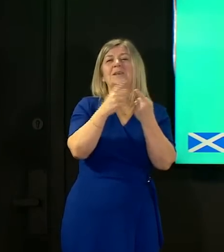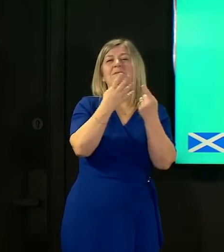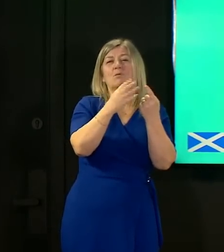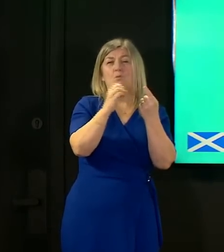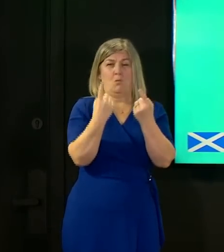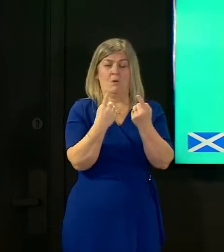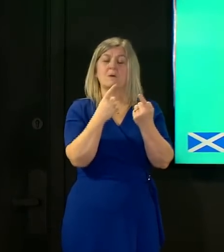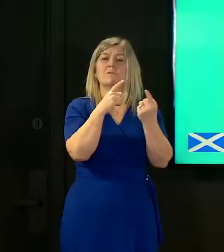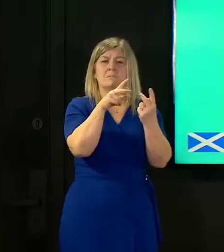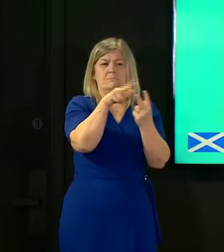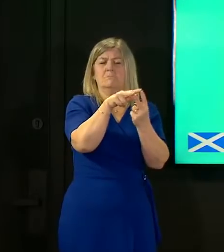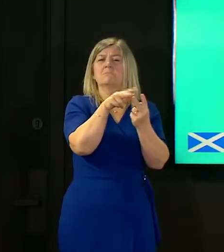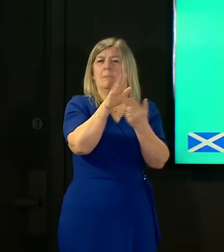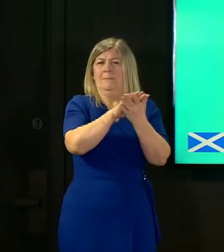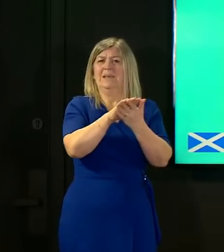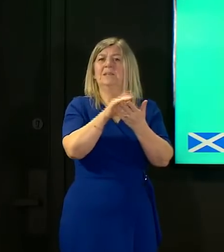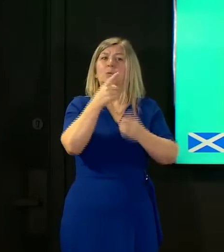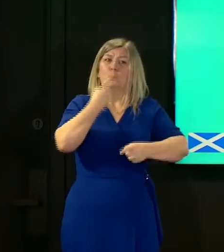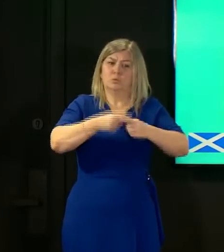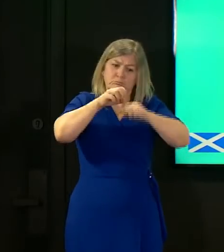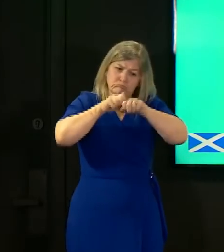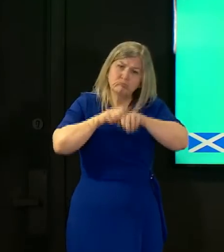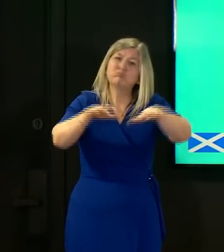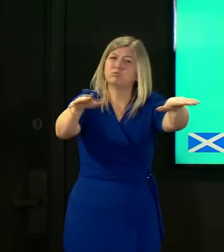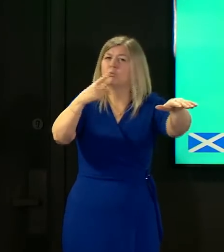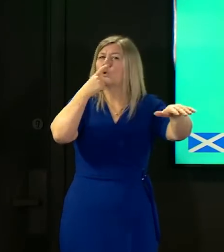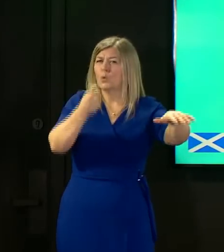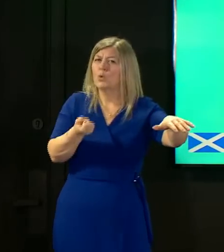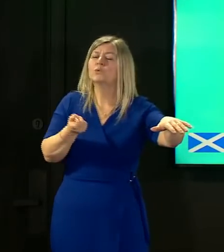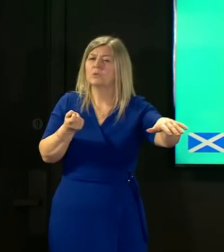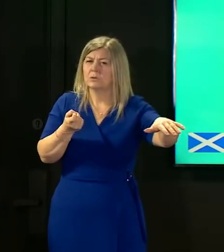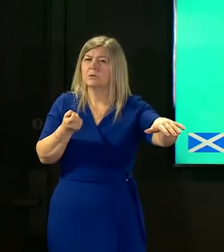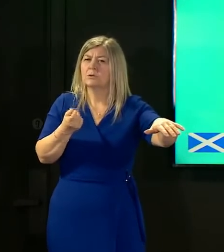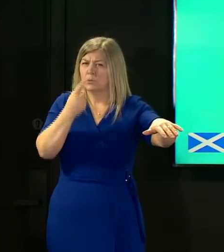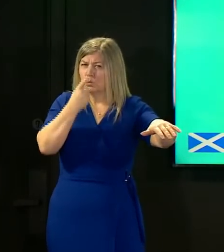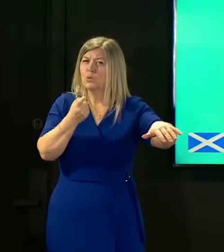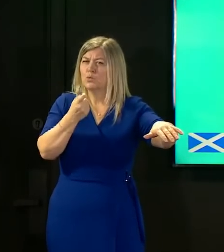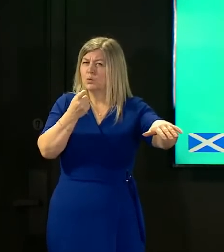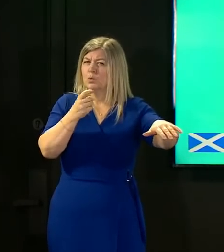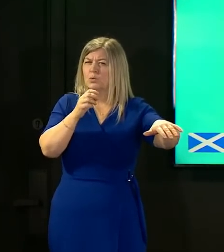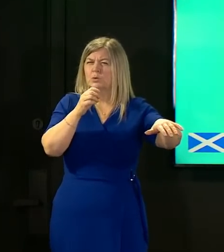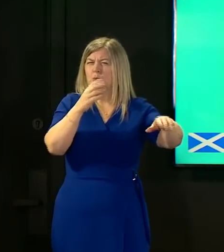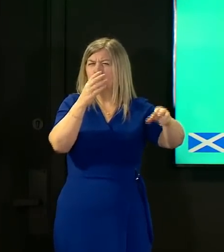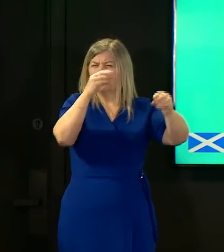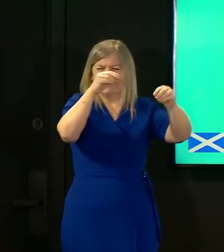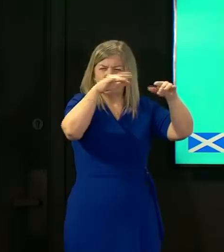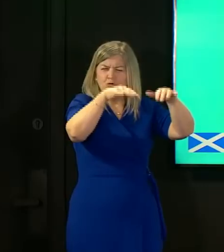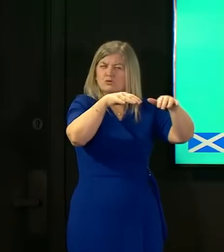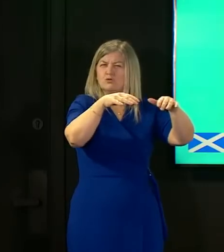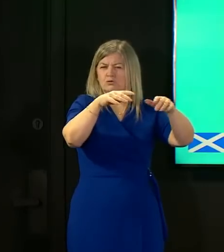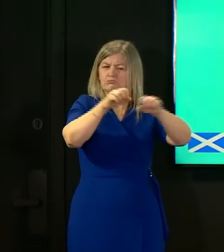with conferring increased transmissibility or increased ability to be able to escape from the